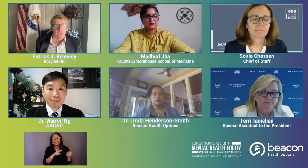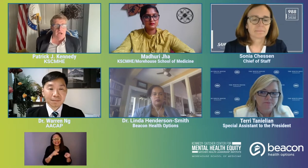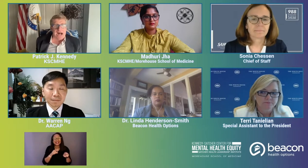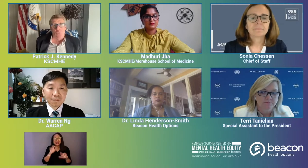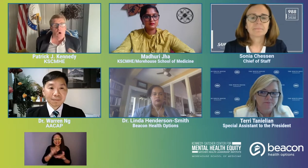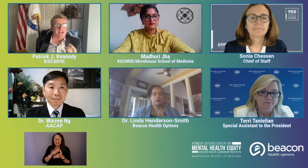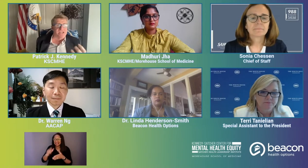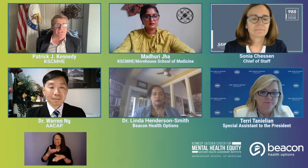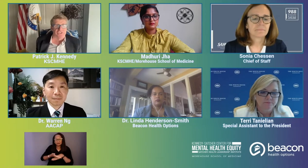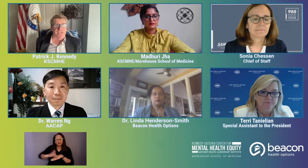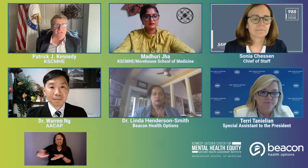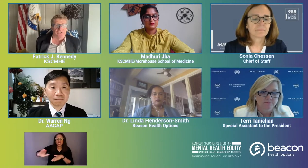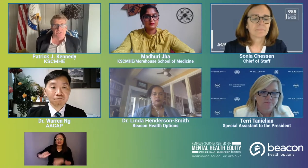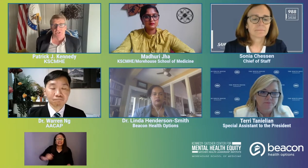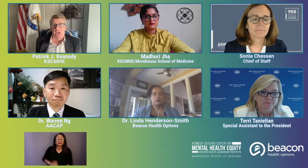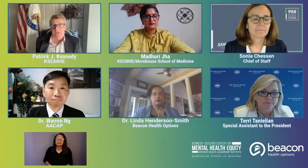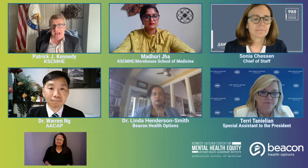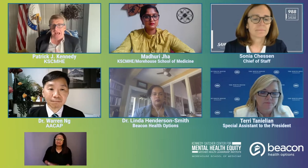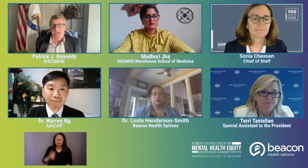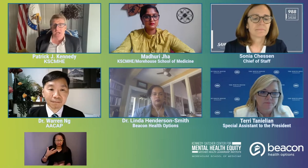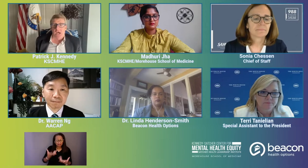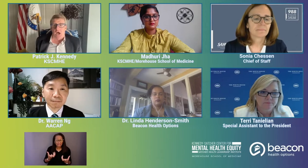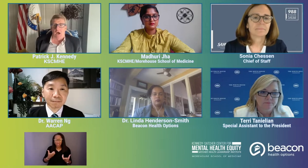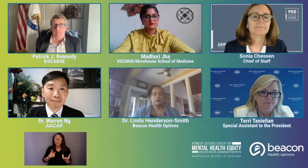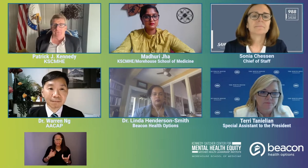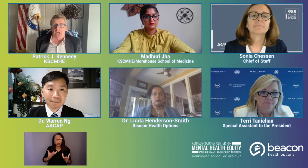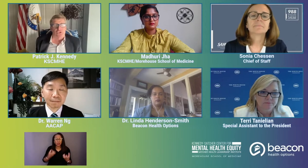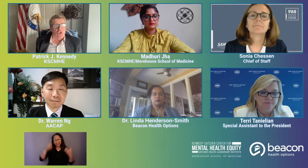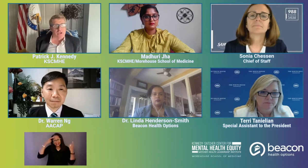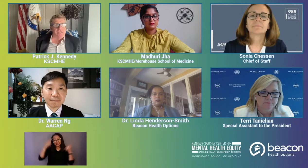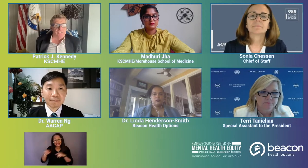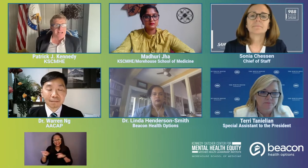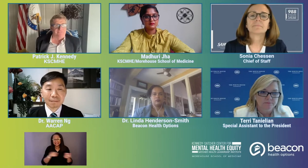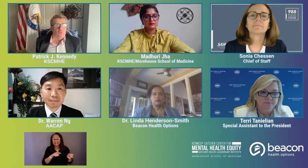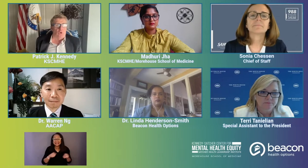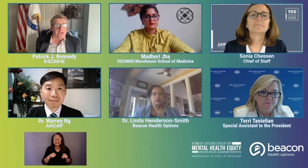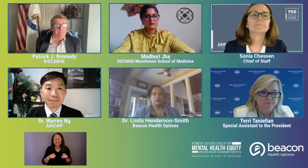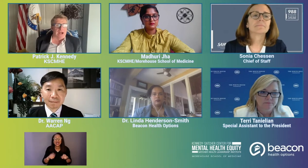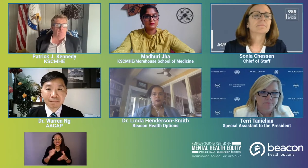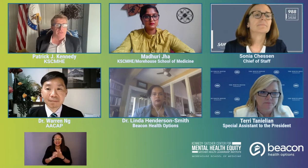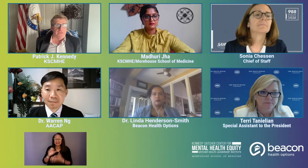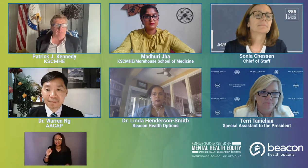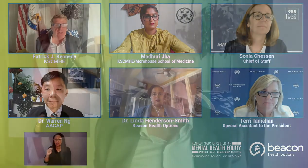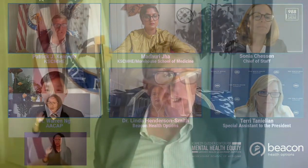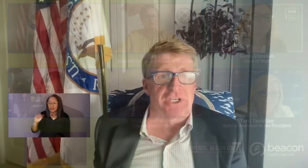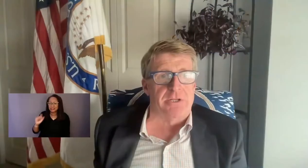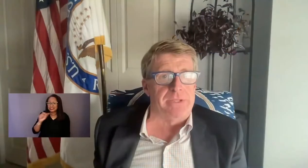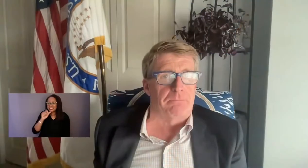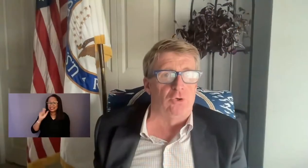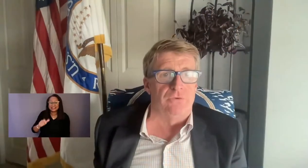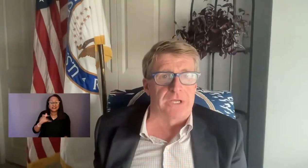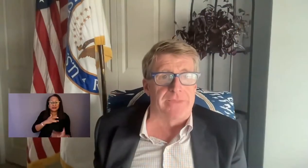I want consensus that Sonia doesn't have to worry about whether the budget's going to be approved on the Hill,